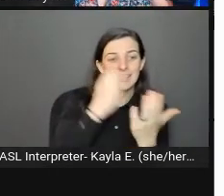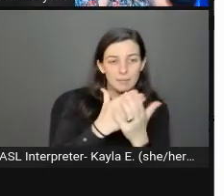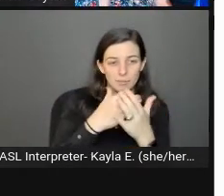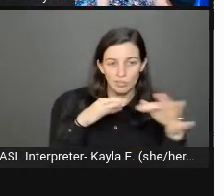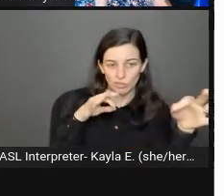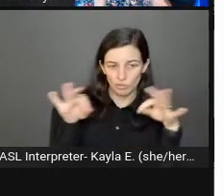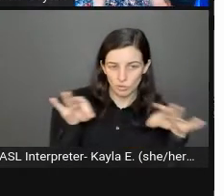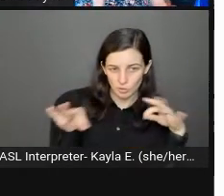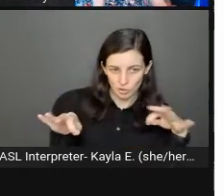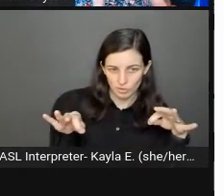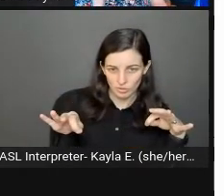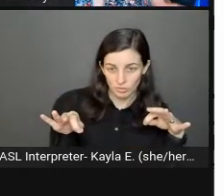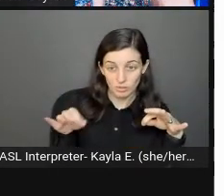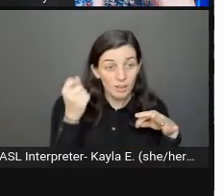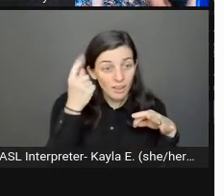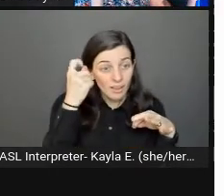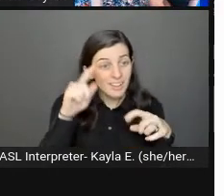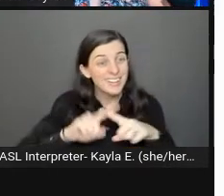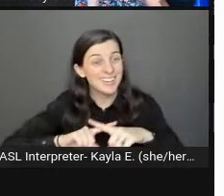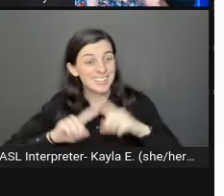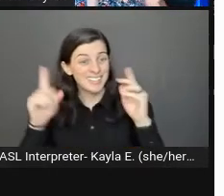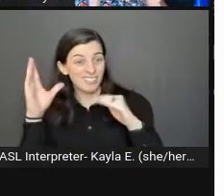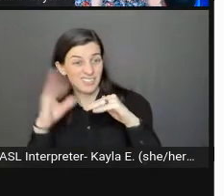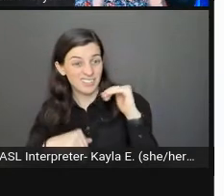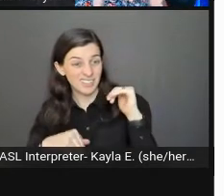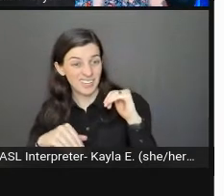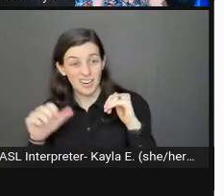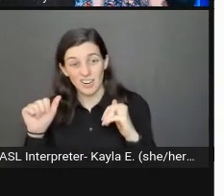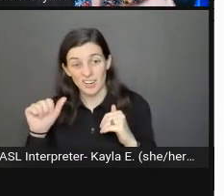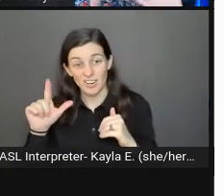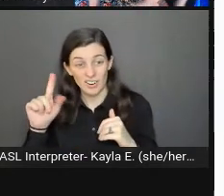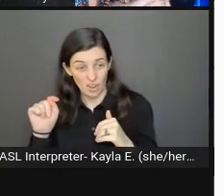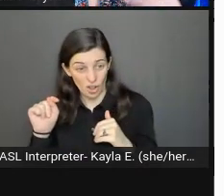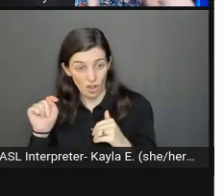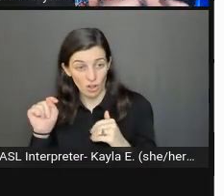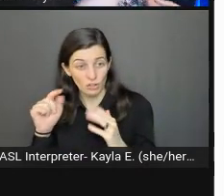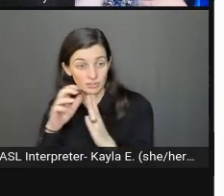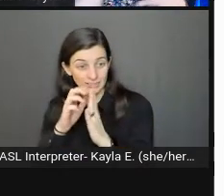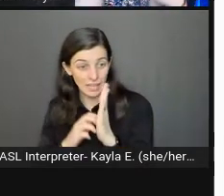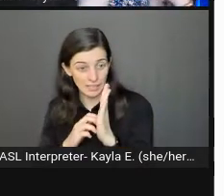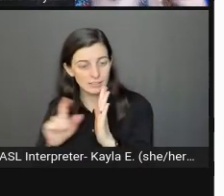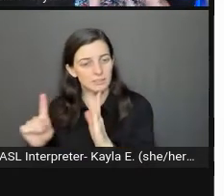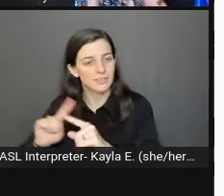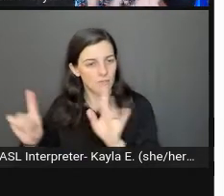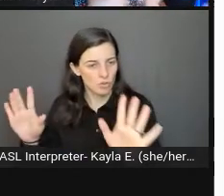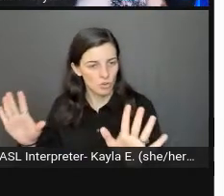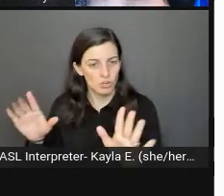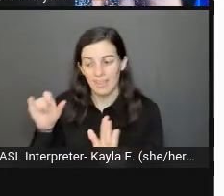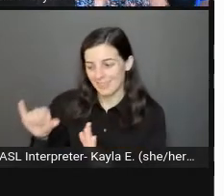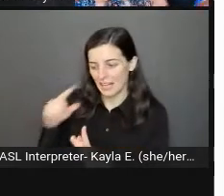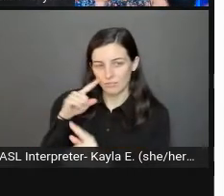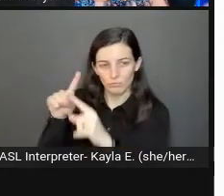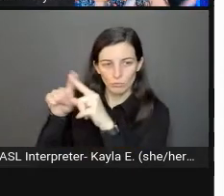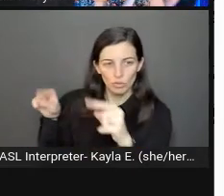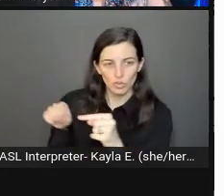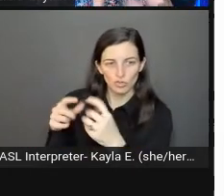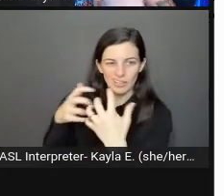Alt text is for people that have screen readers, so that they can understand if an image is decorative or what is an image.